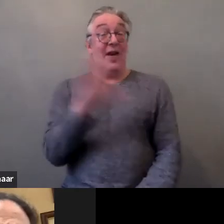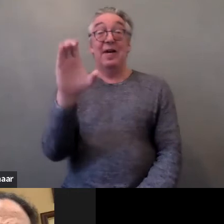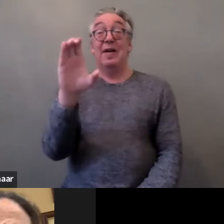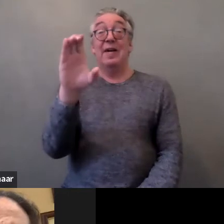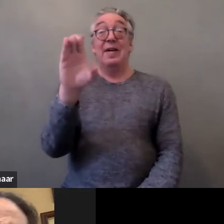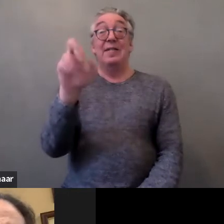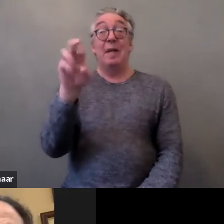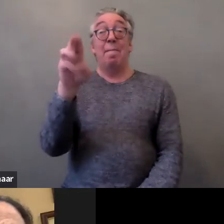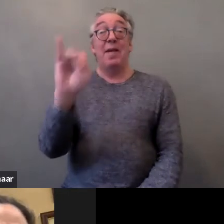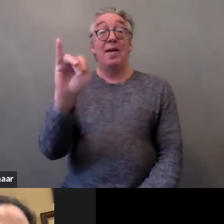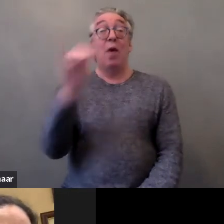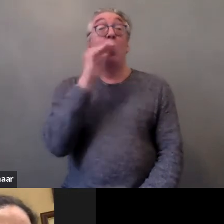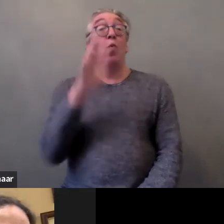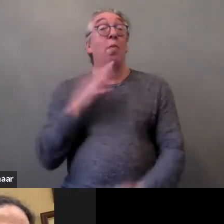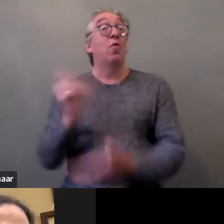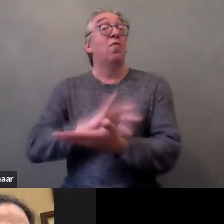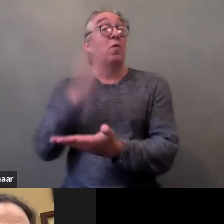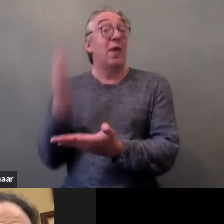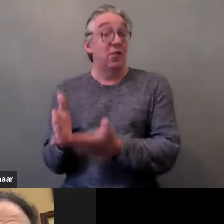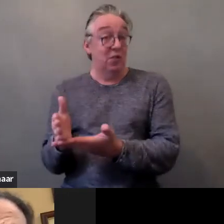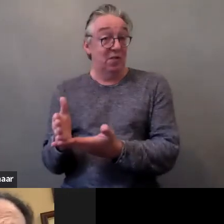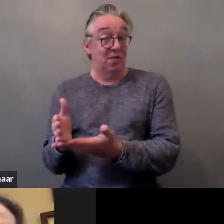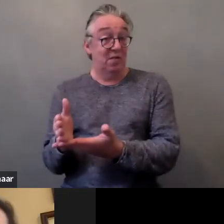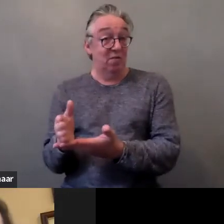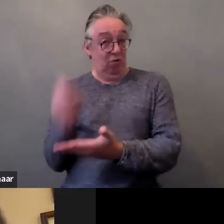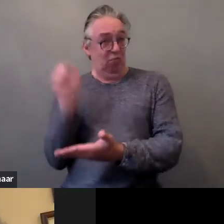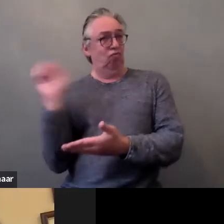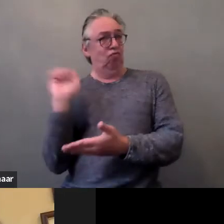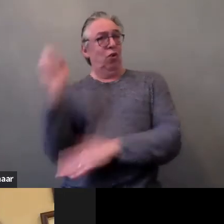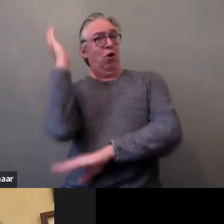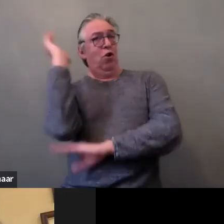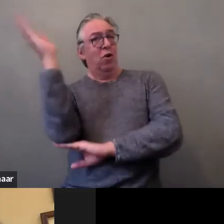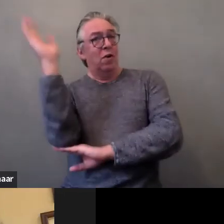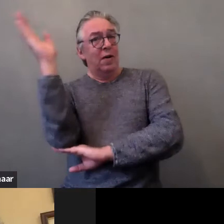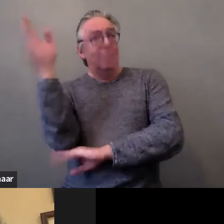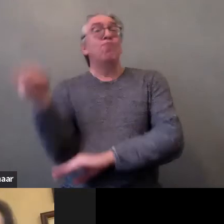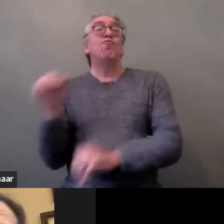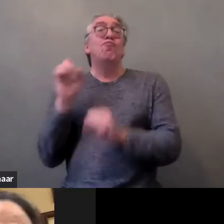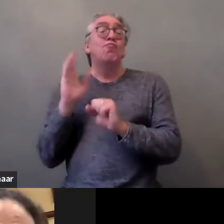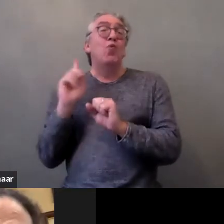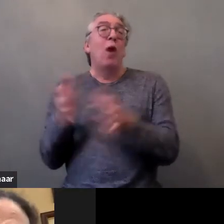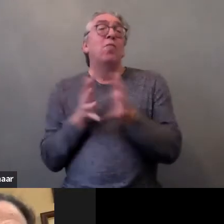the important result in relation with forced sterilization